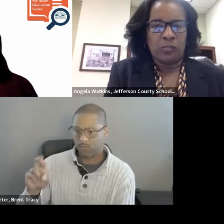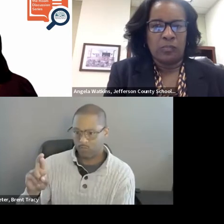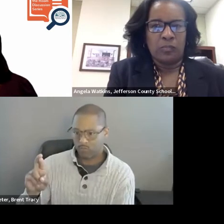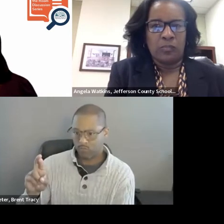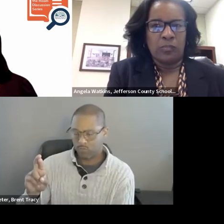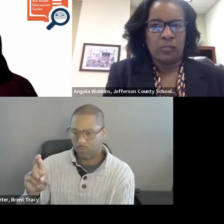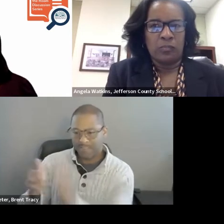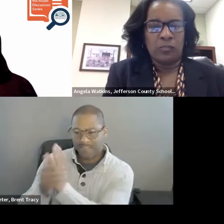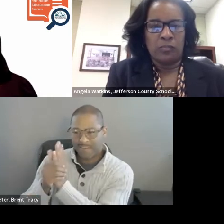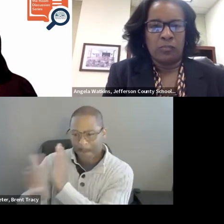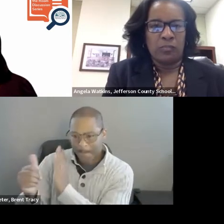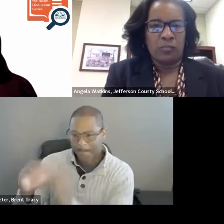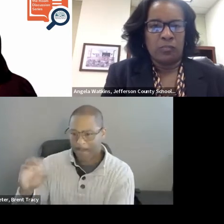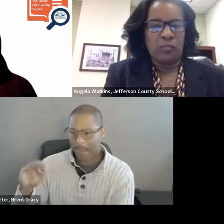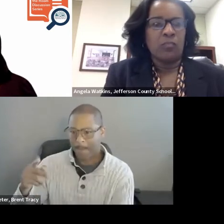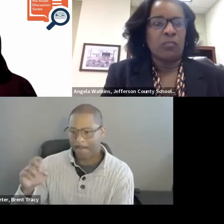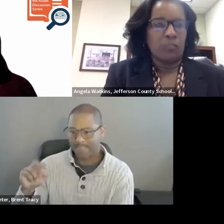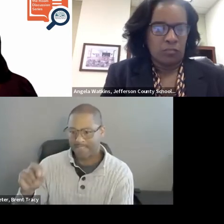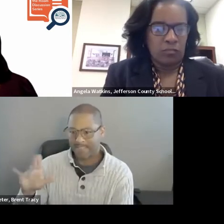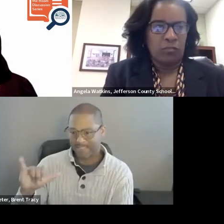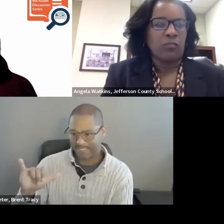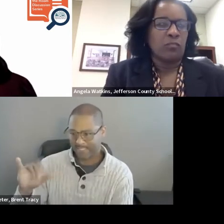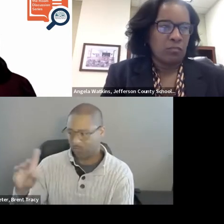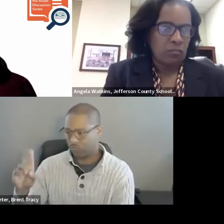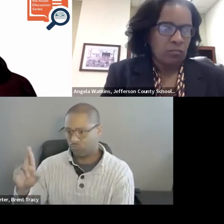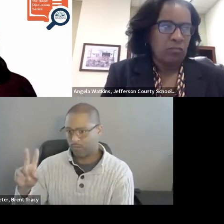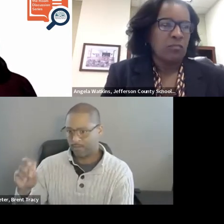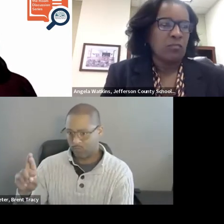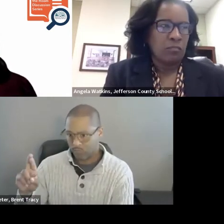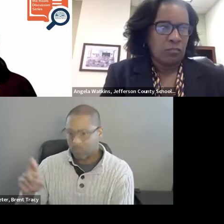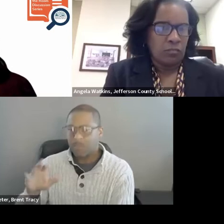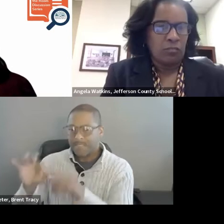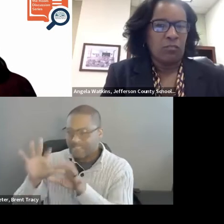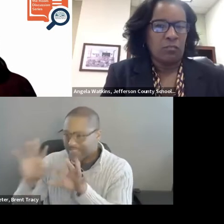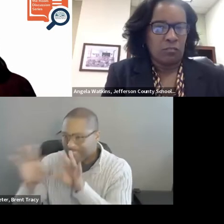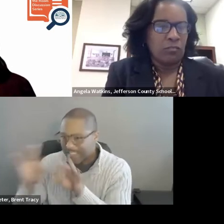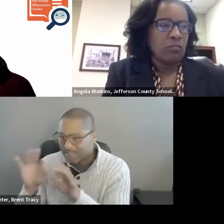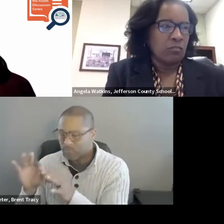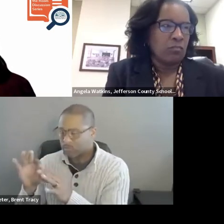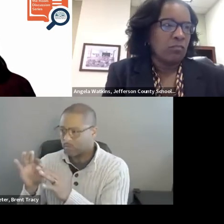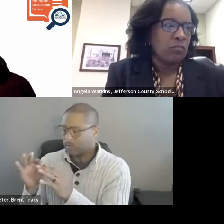on selection, training, coaching and use of A fidelity measure to develop the confidence